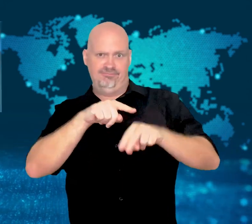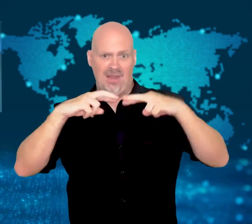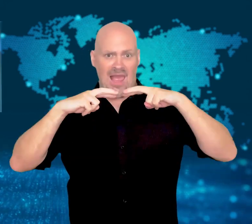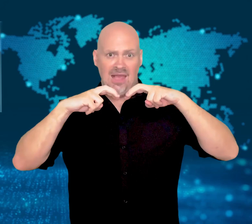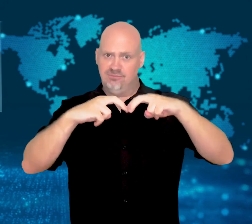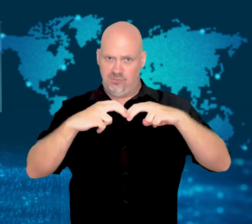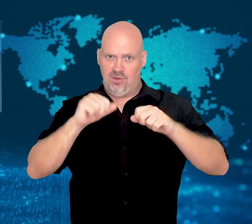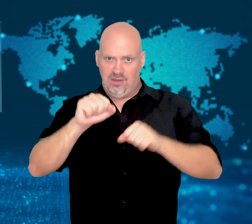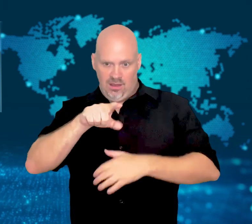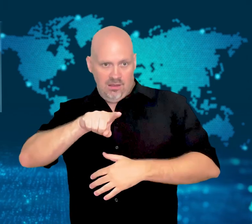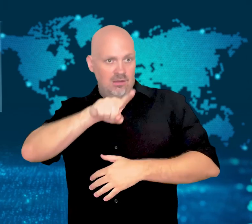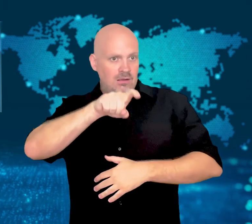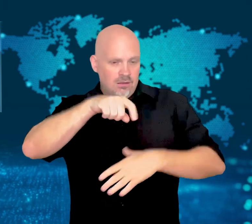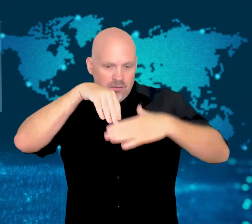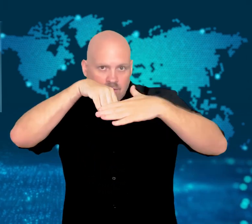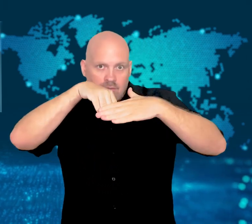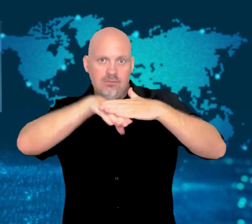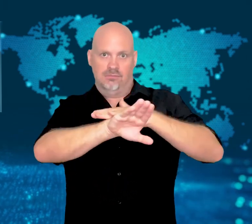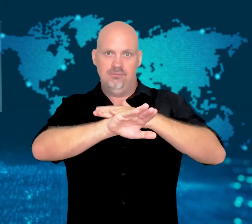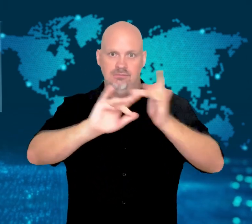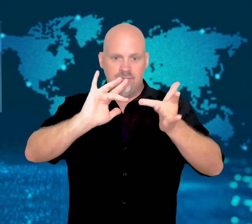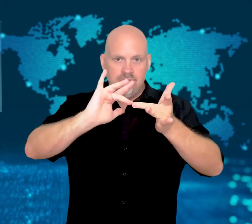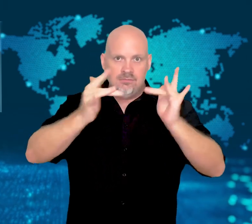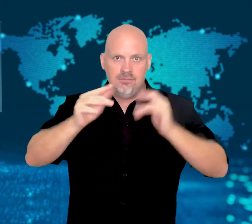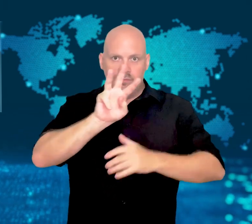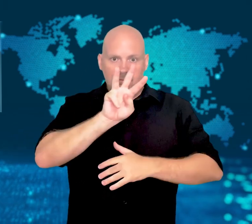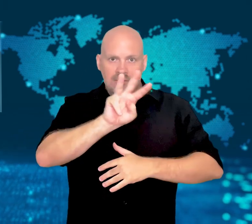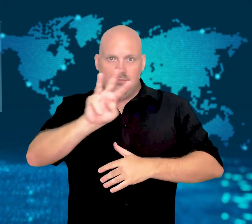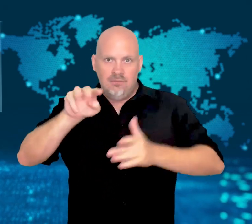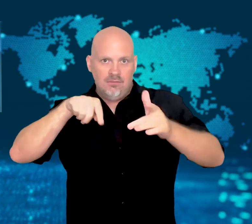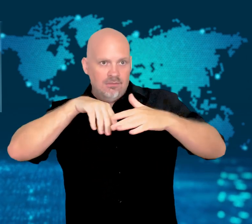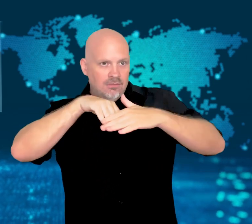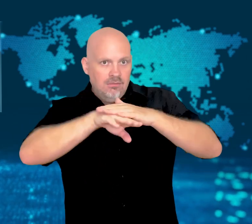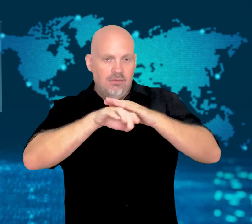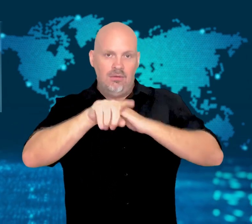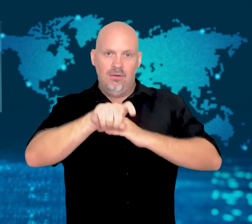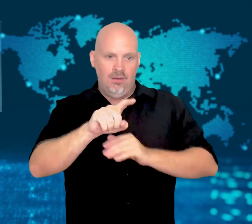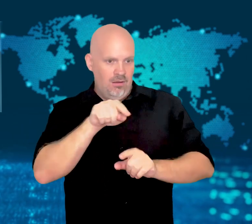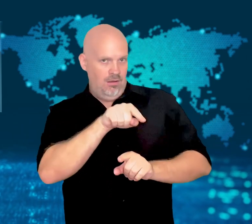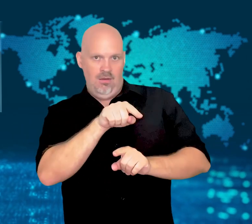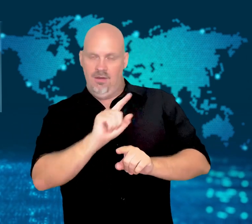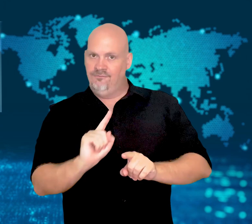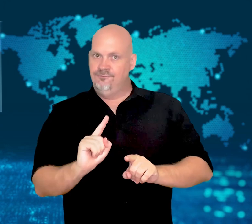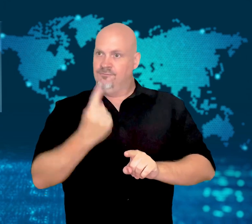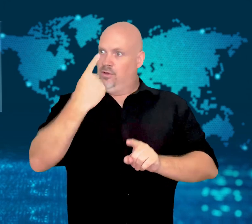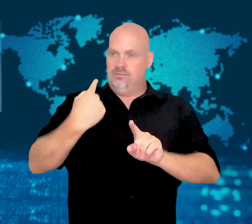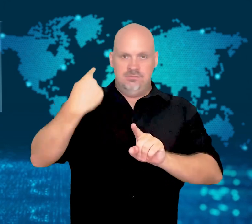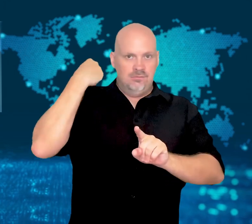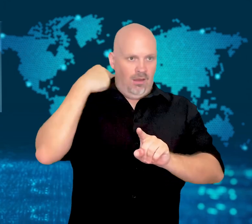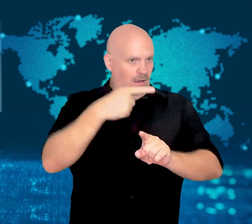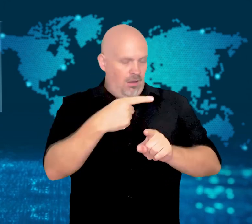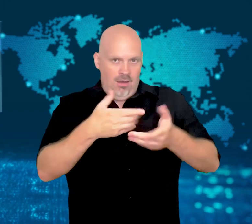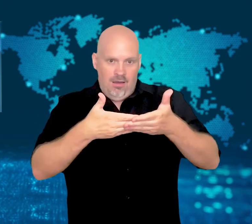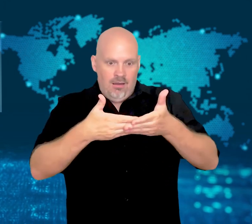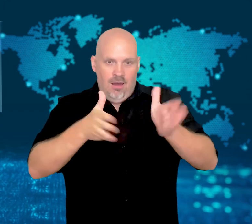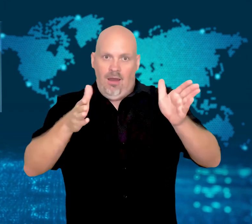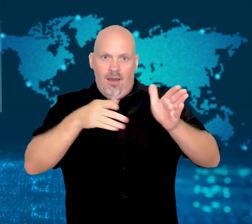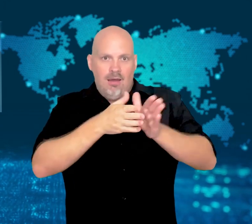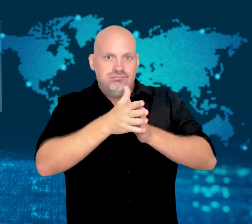It had to be installed using a CD-Rom before the time of downloading software